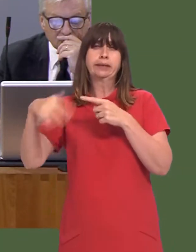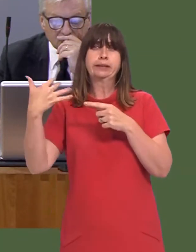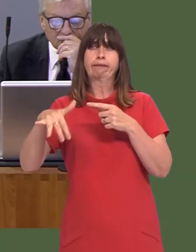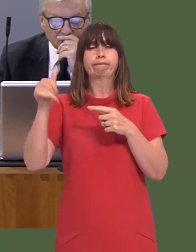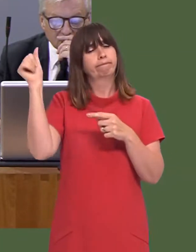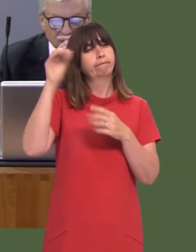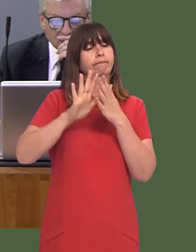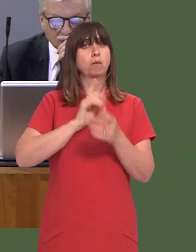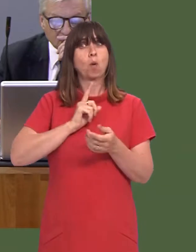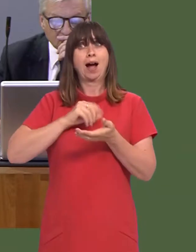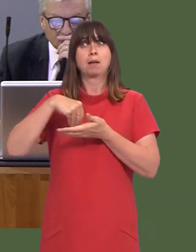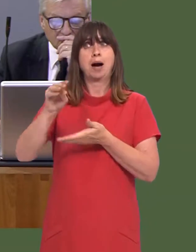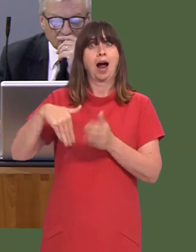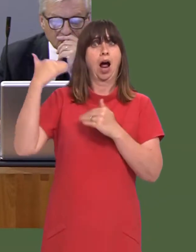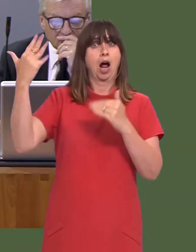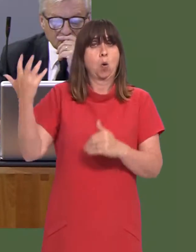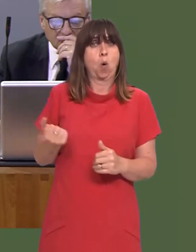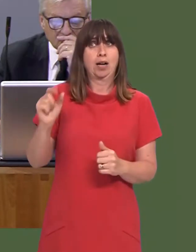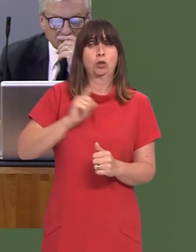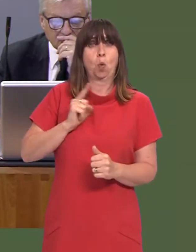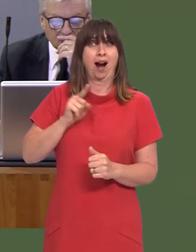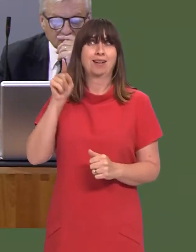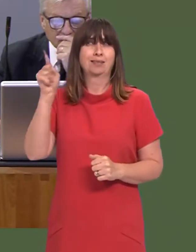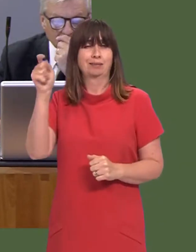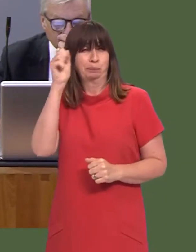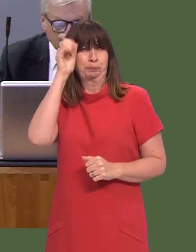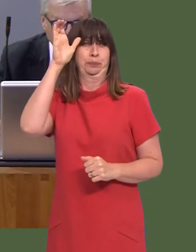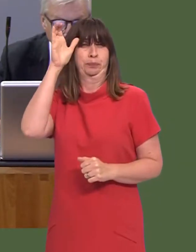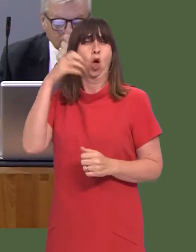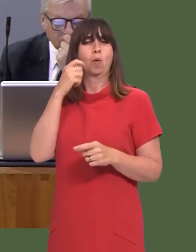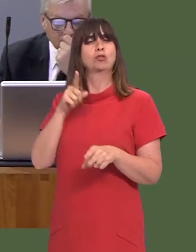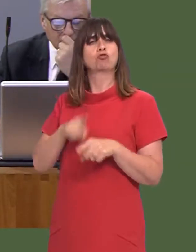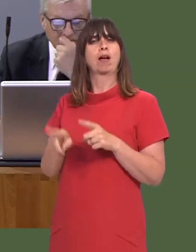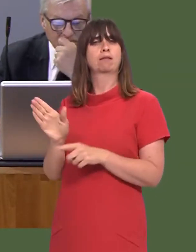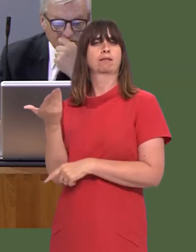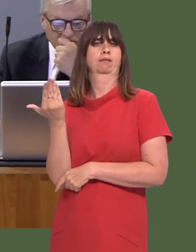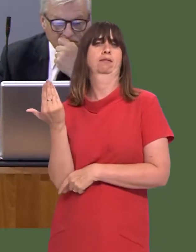and expensive staff, which the university tries to move on first.